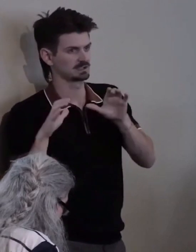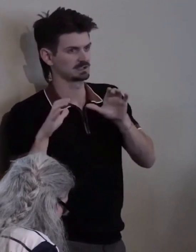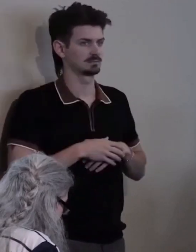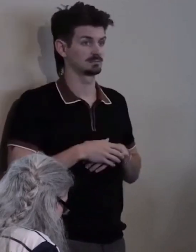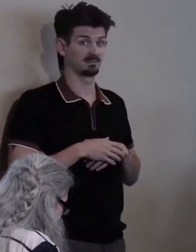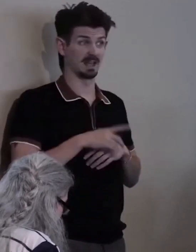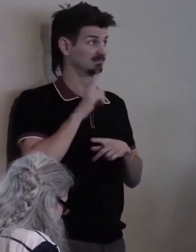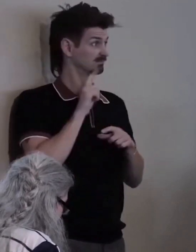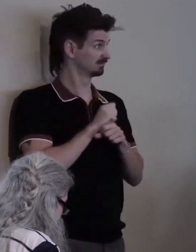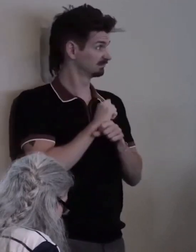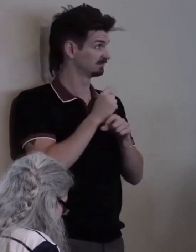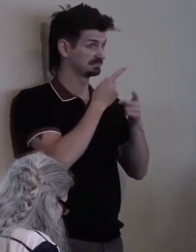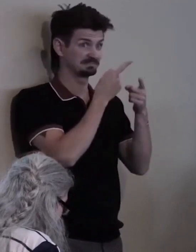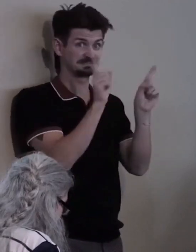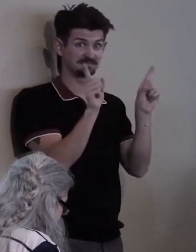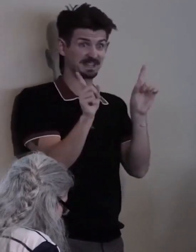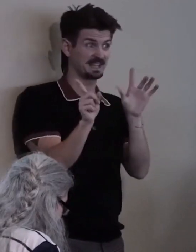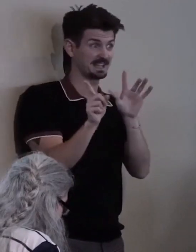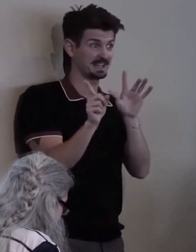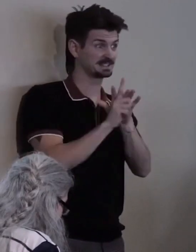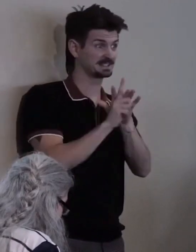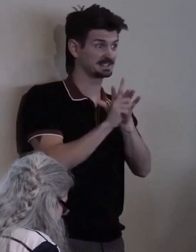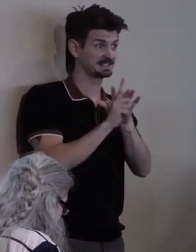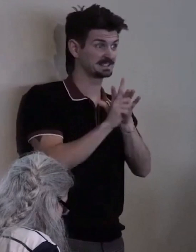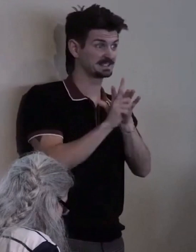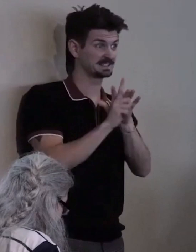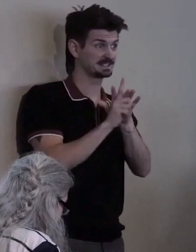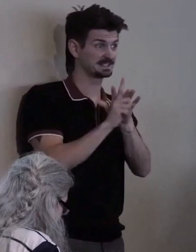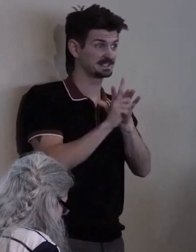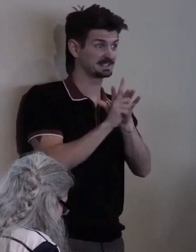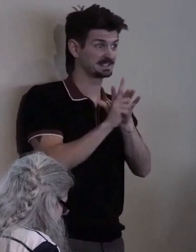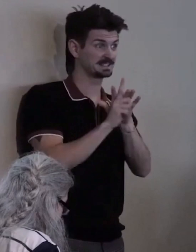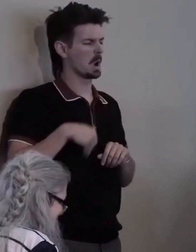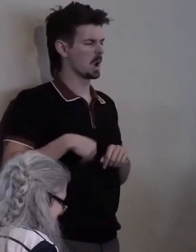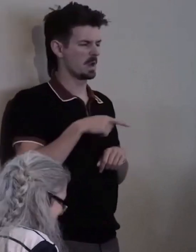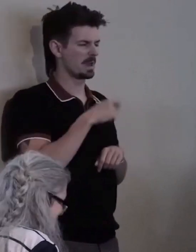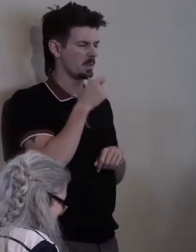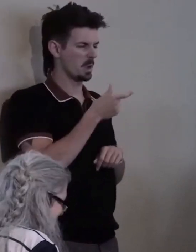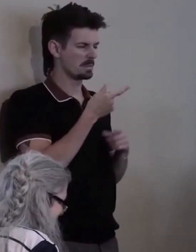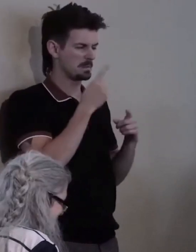I think they knew it wasn't going to be boring.